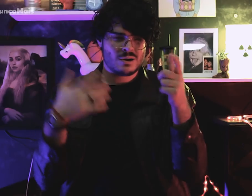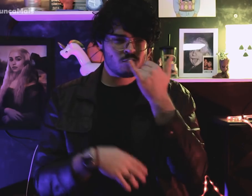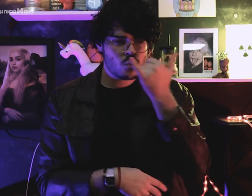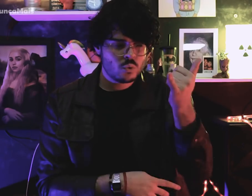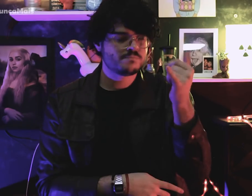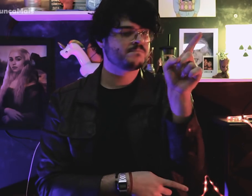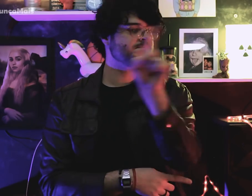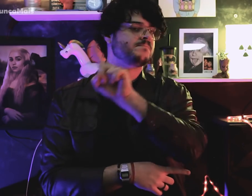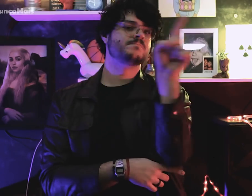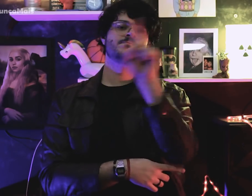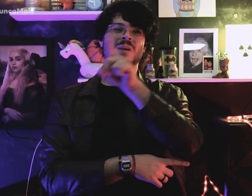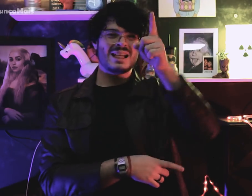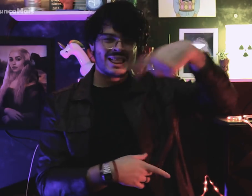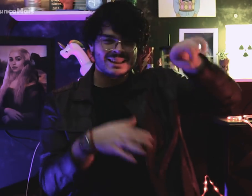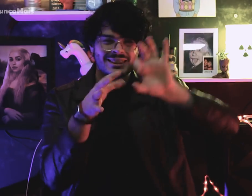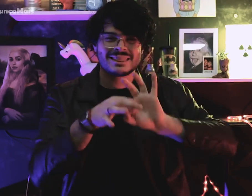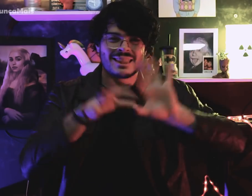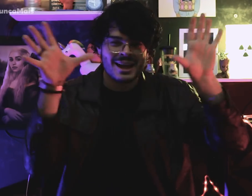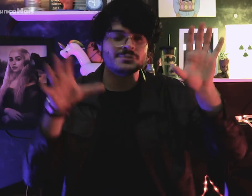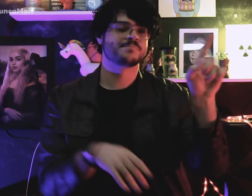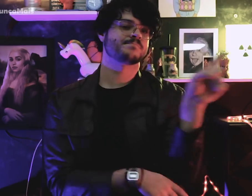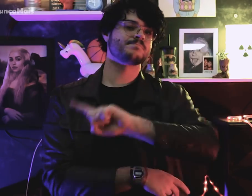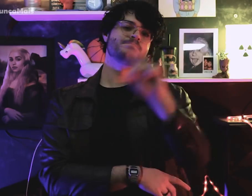estes não foram libertados,